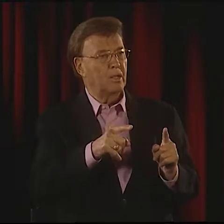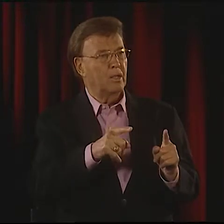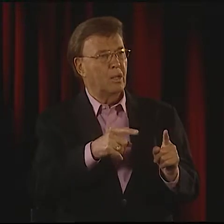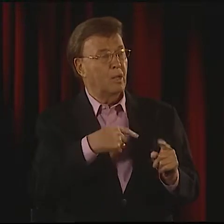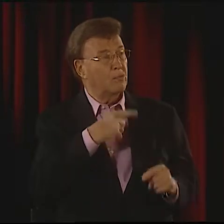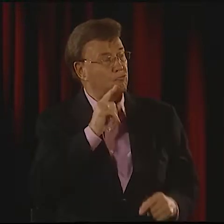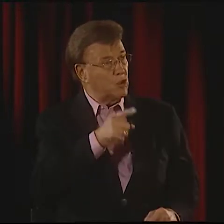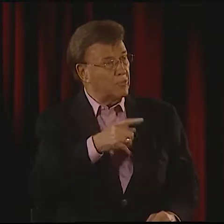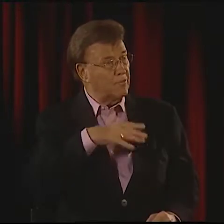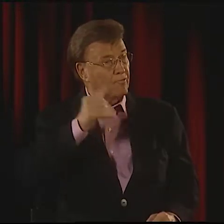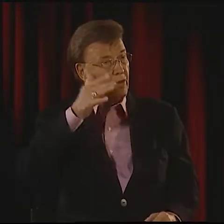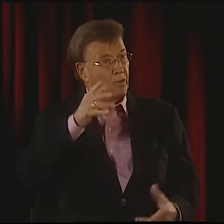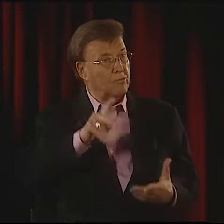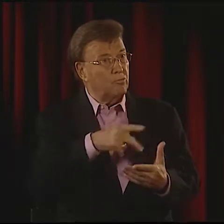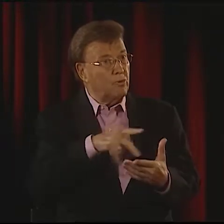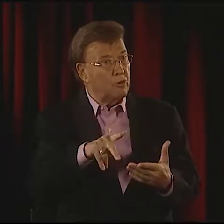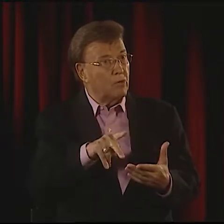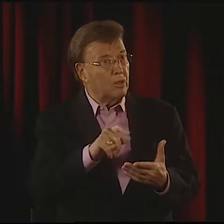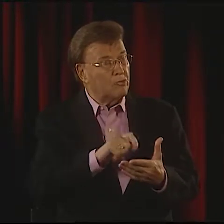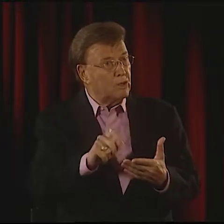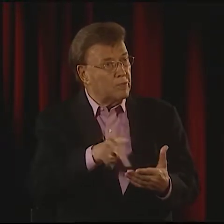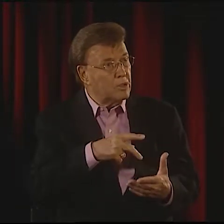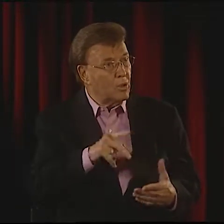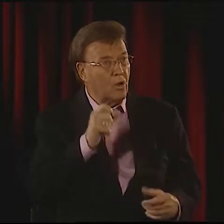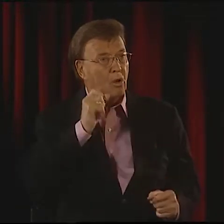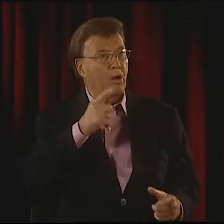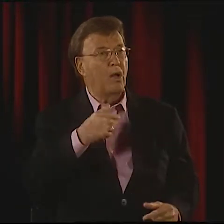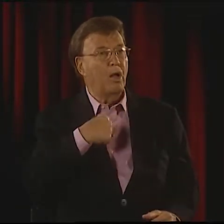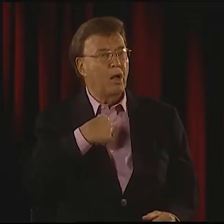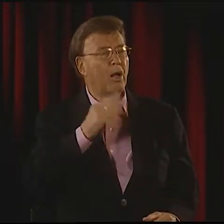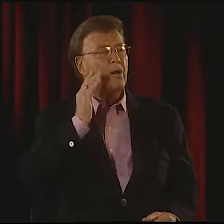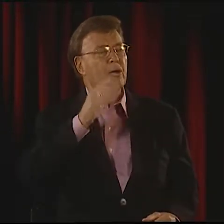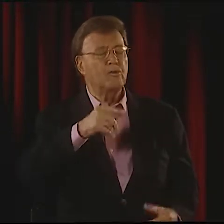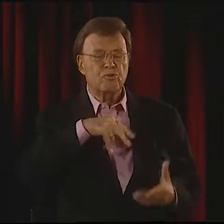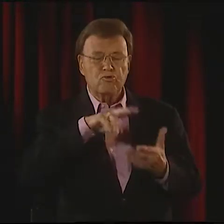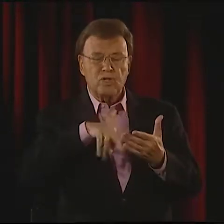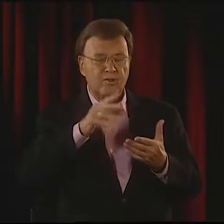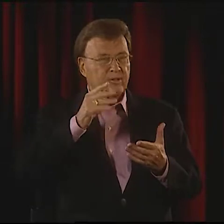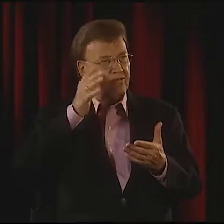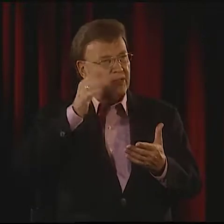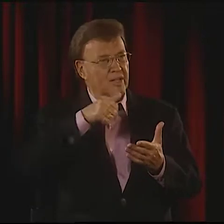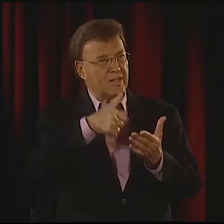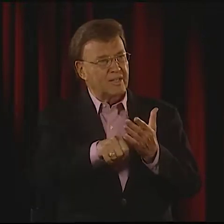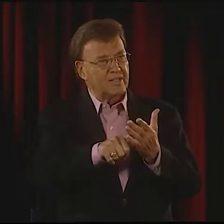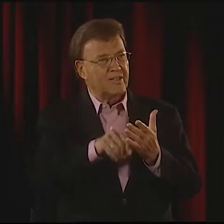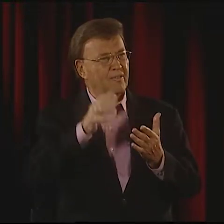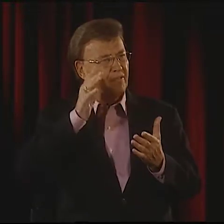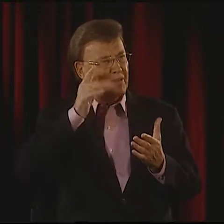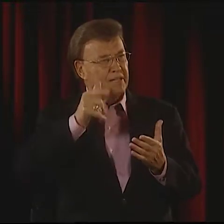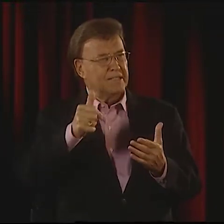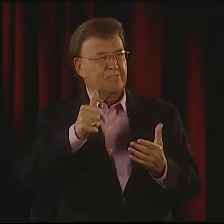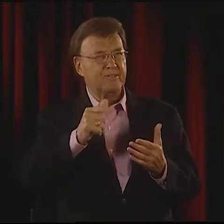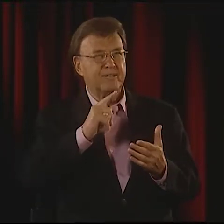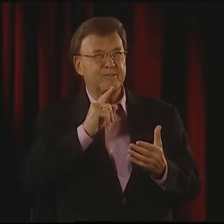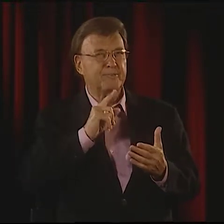BUT WHEN I HEARD MY FATHER WROTE POETRY...